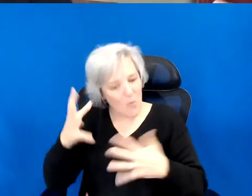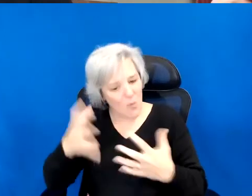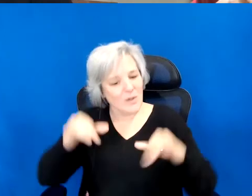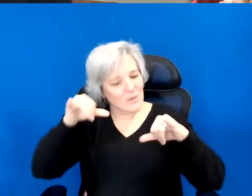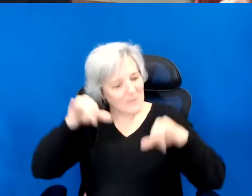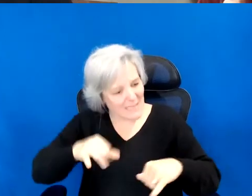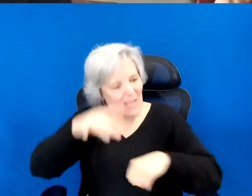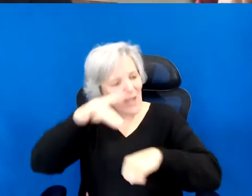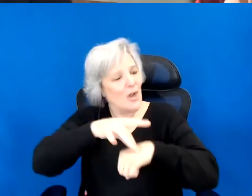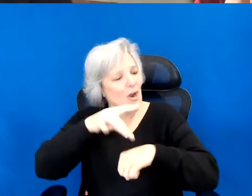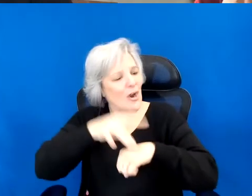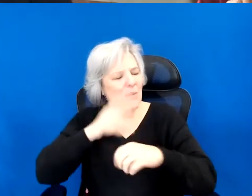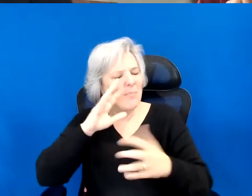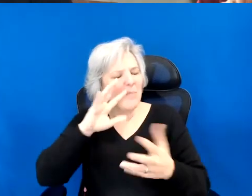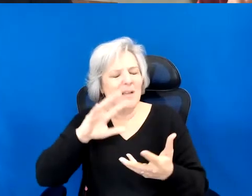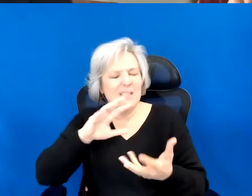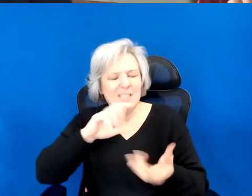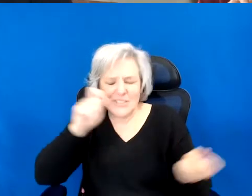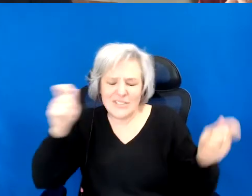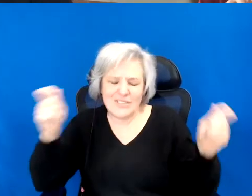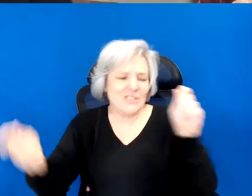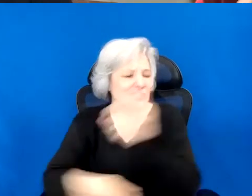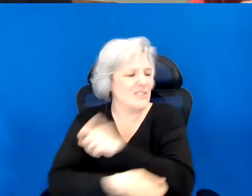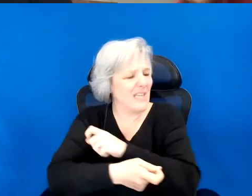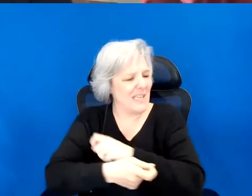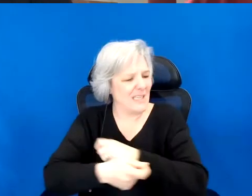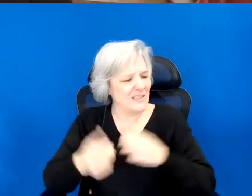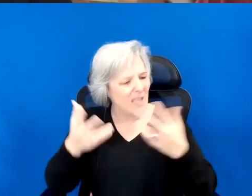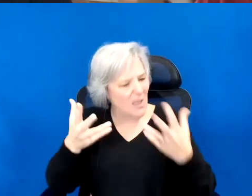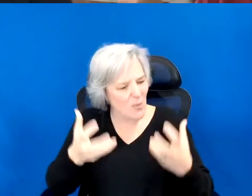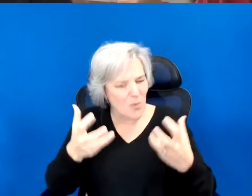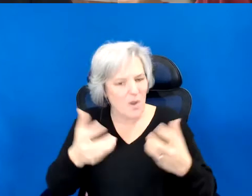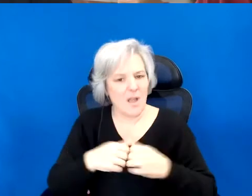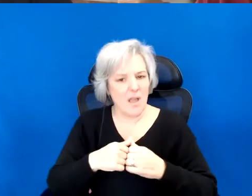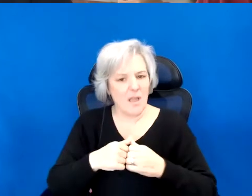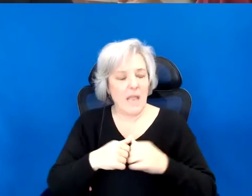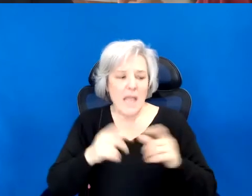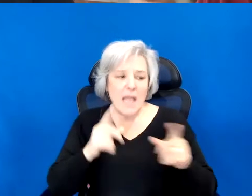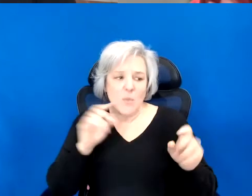And thinking about the ways that you are looking, and we can dive into the nest to, because